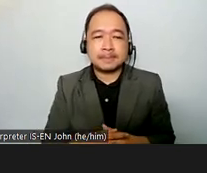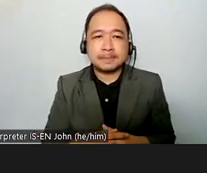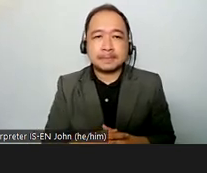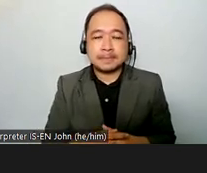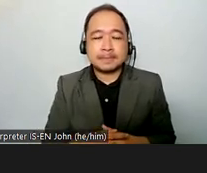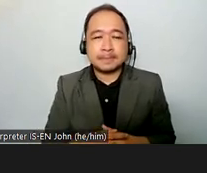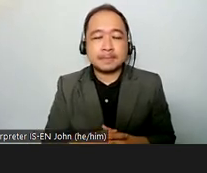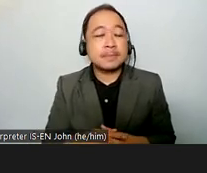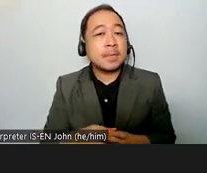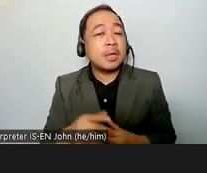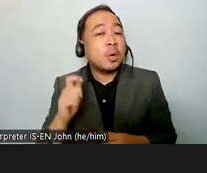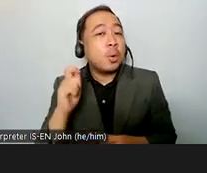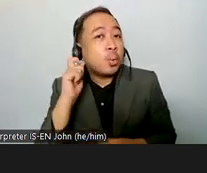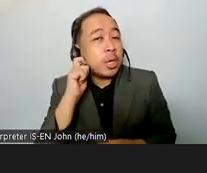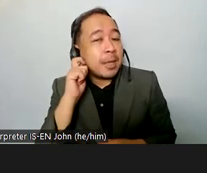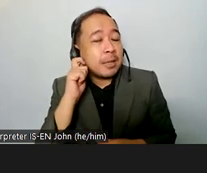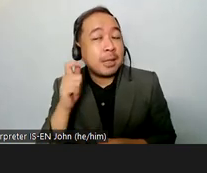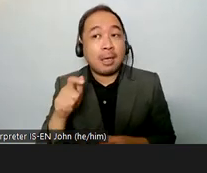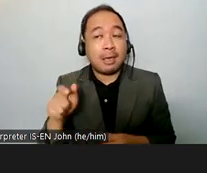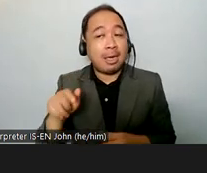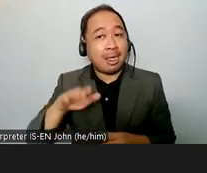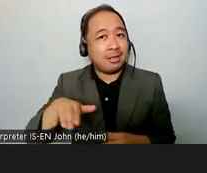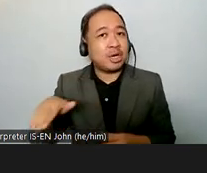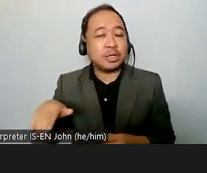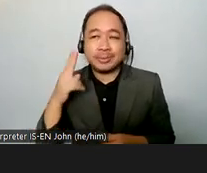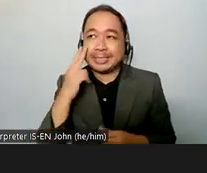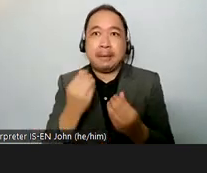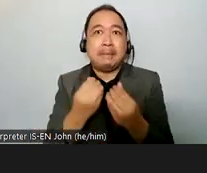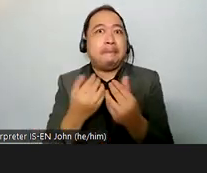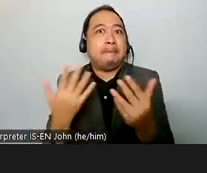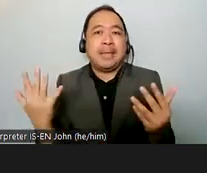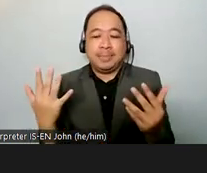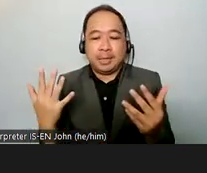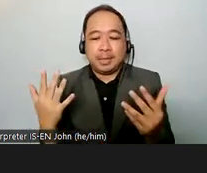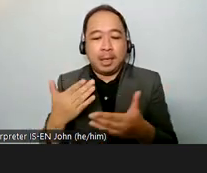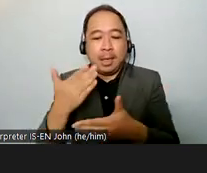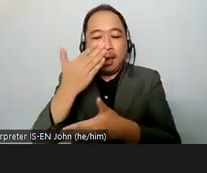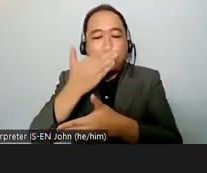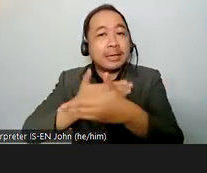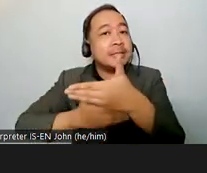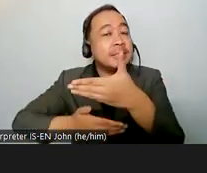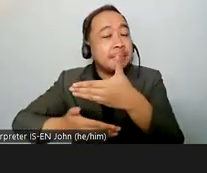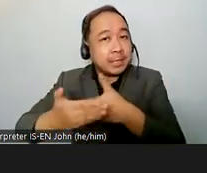and girls with these capacities with multiple these capacities we mean that have barriers to